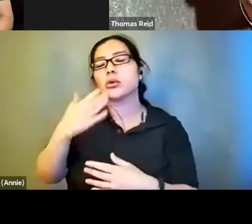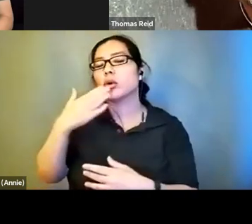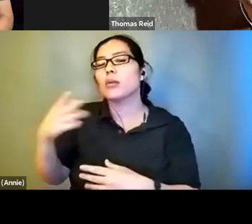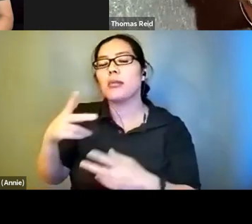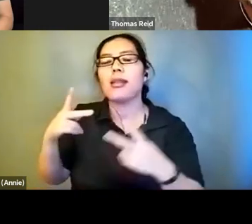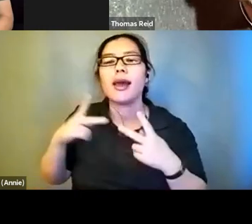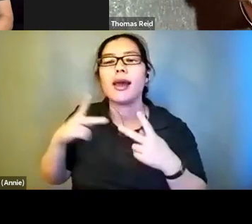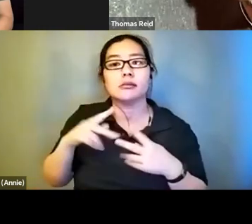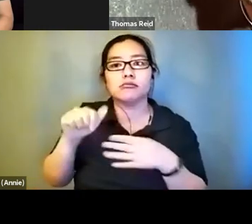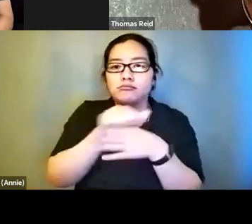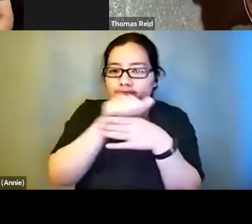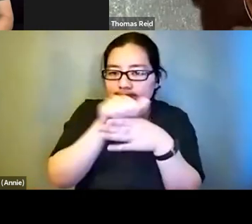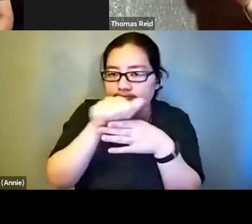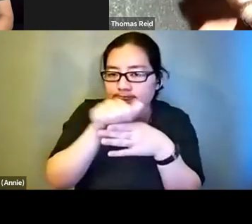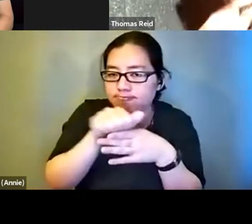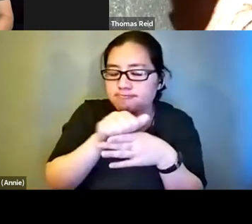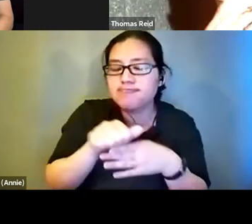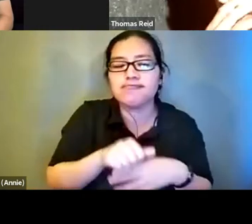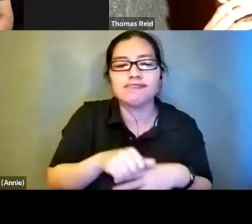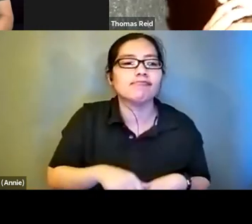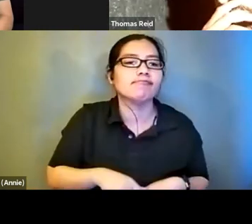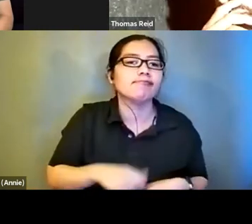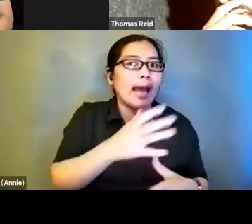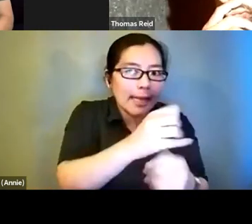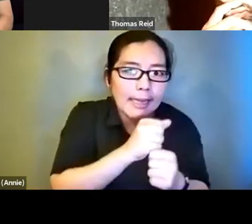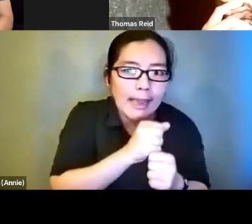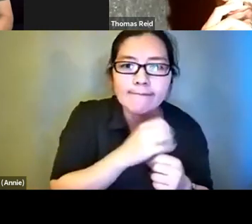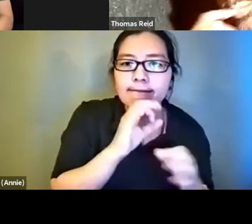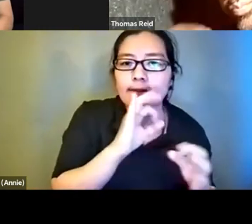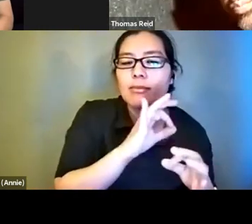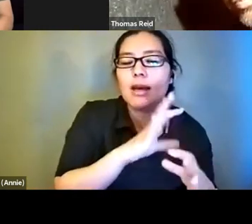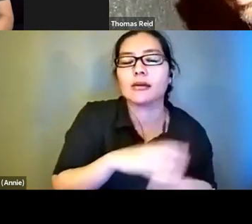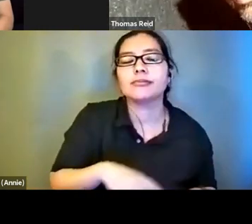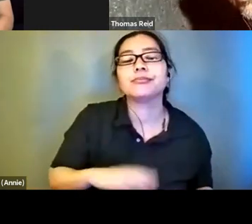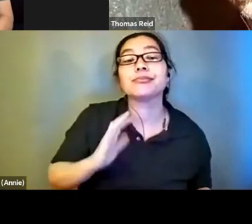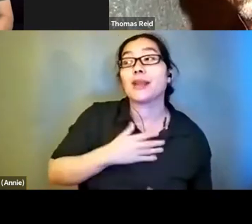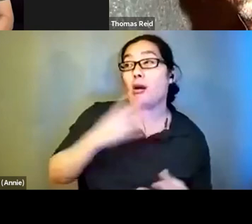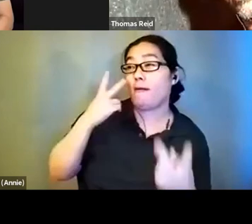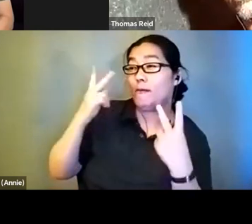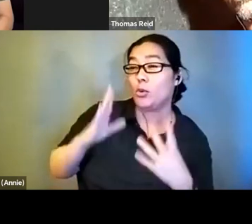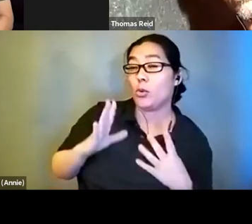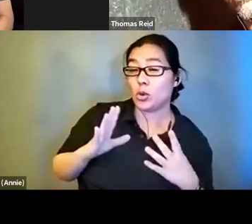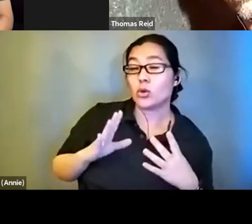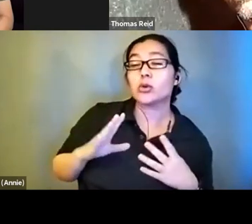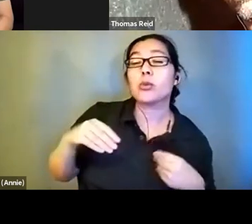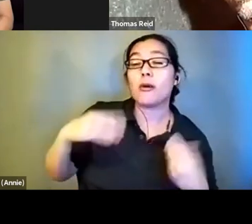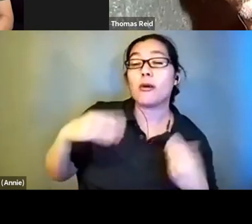practice. And get feedback and our viewers rate, they give a star rating. They also